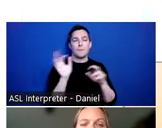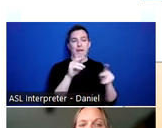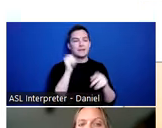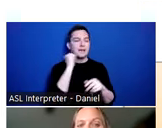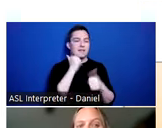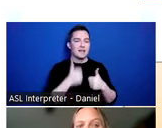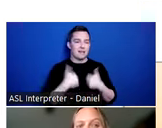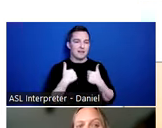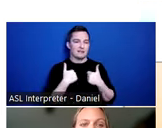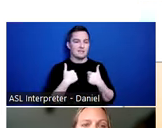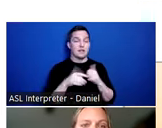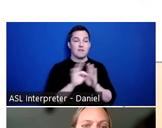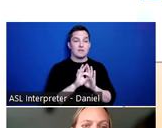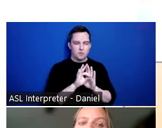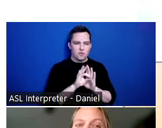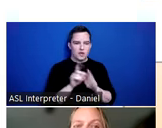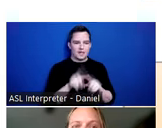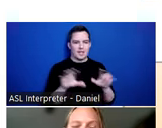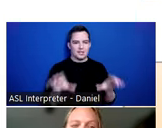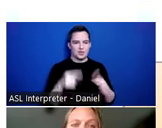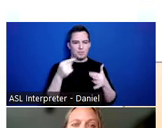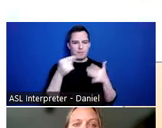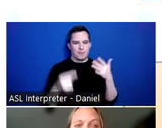and find that they’re not able to do the same things that they need that